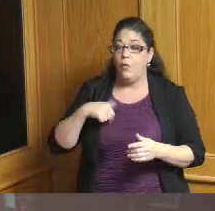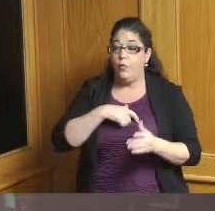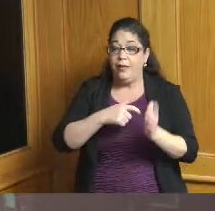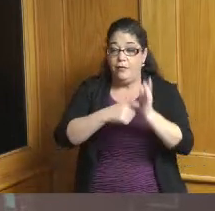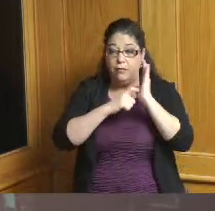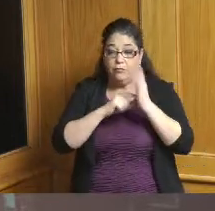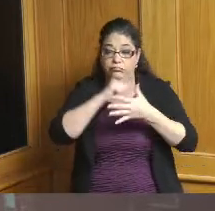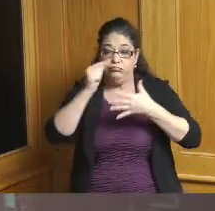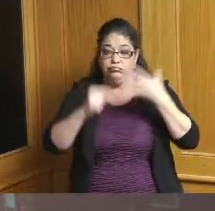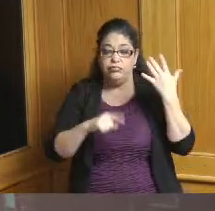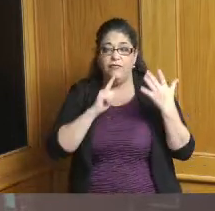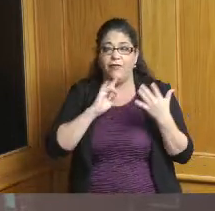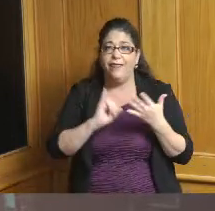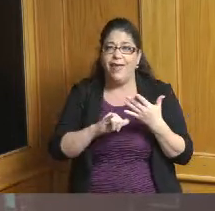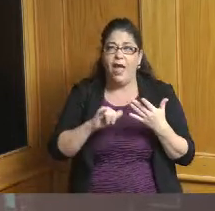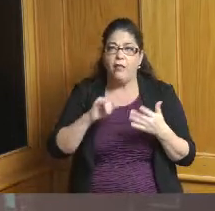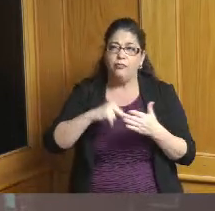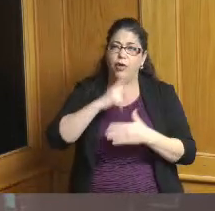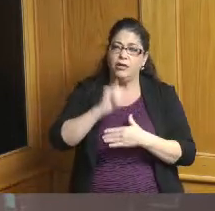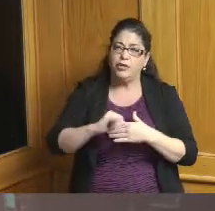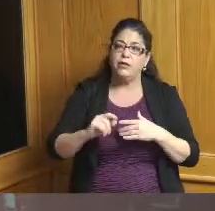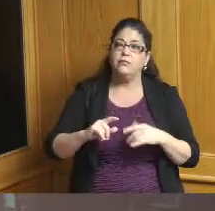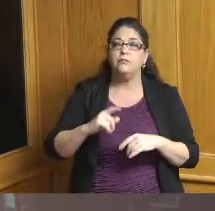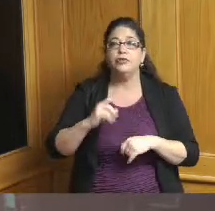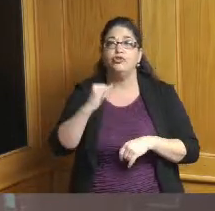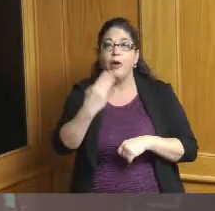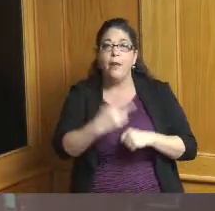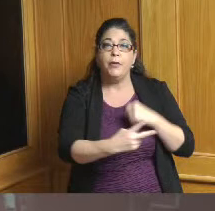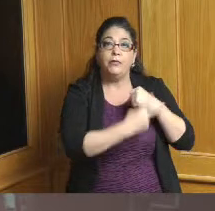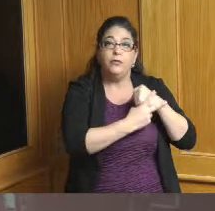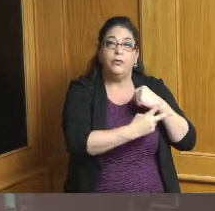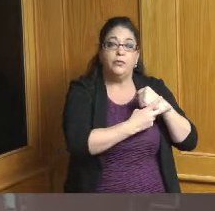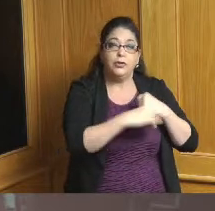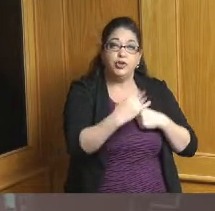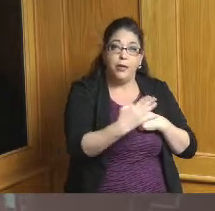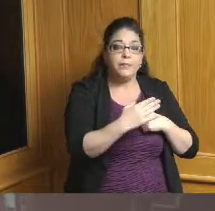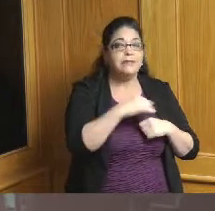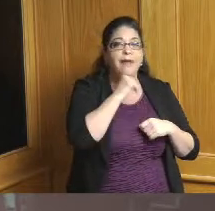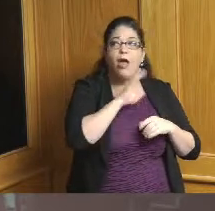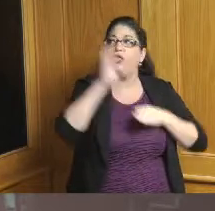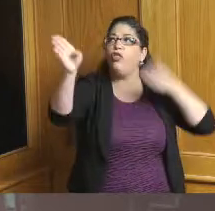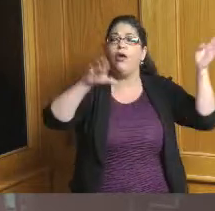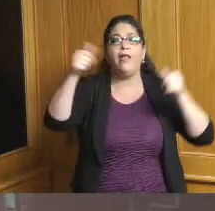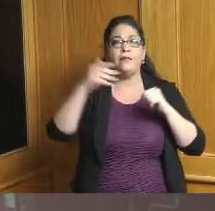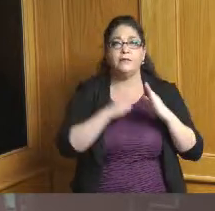goals in terms of being job retention and creation and also one of the things we've really focused